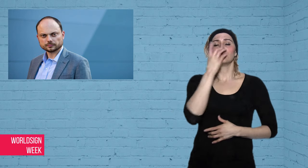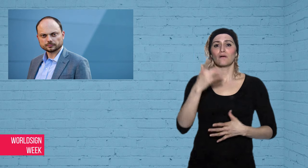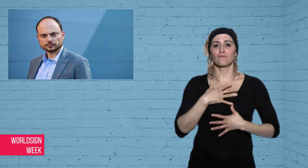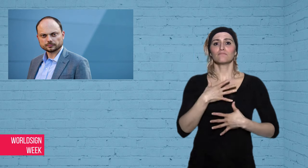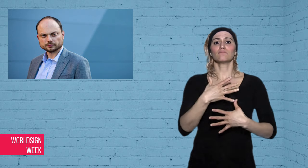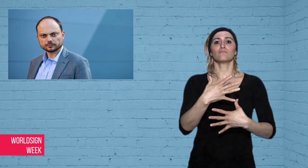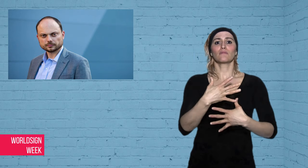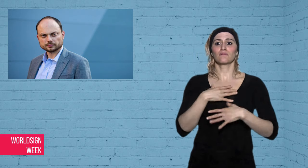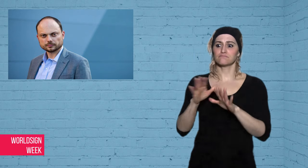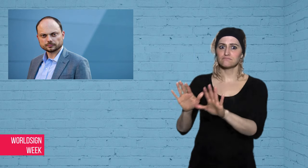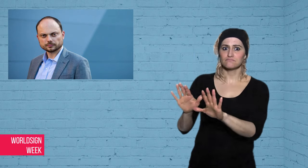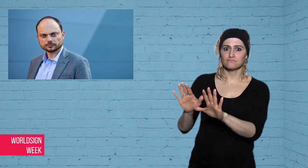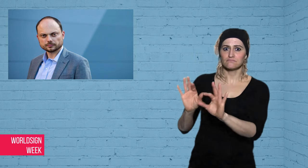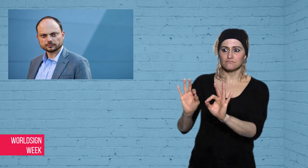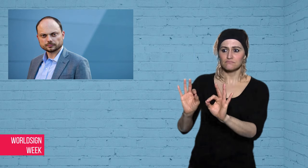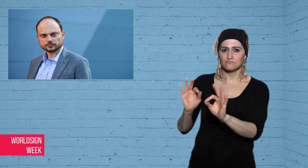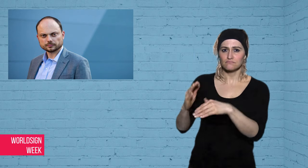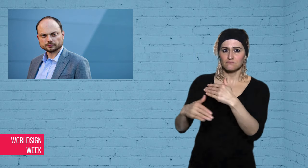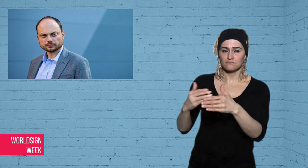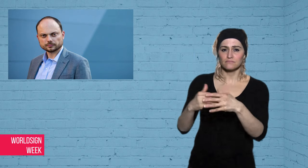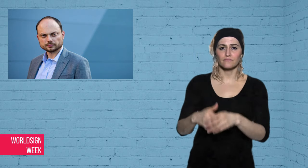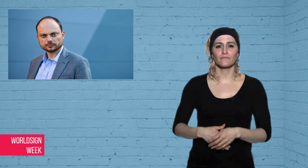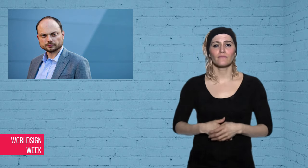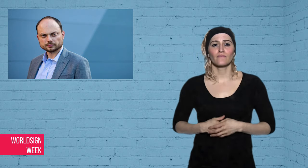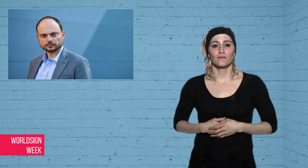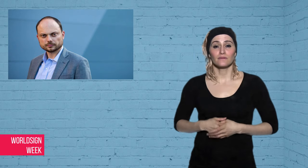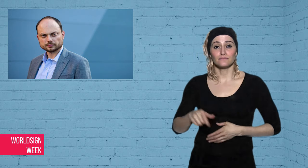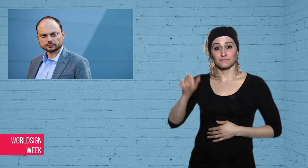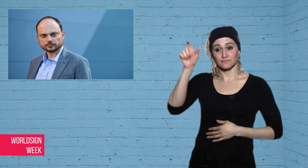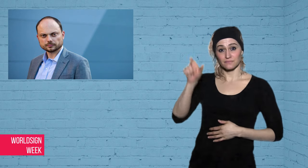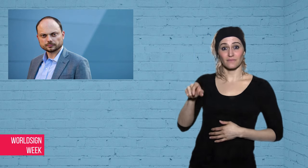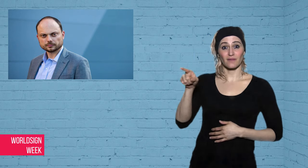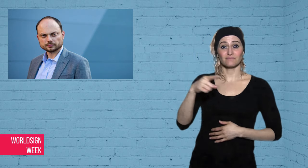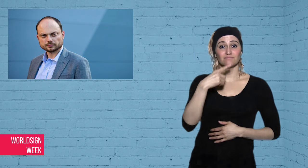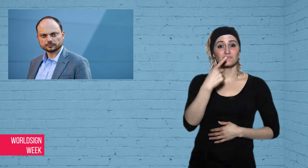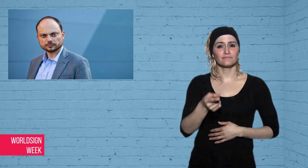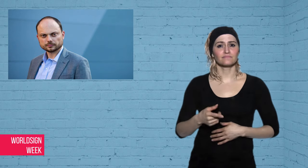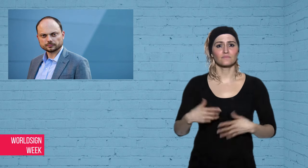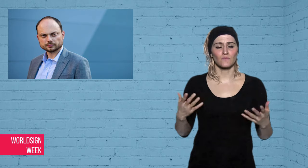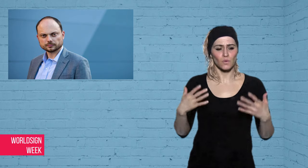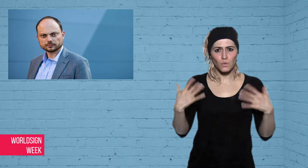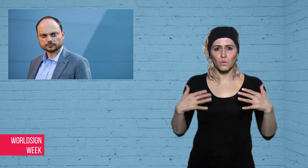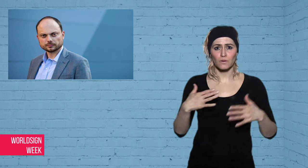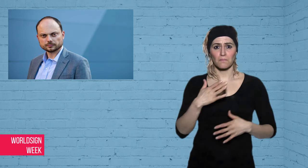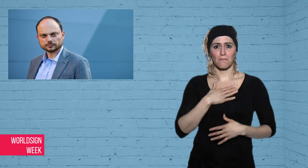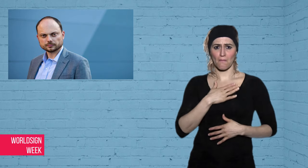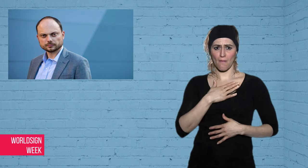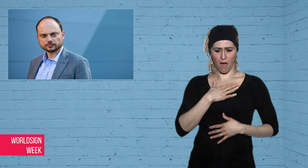He said, “All my major life organs just